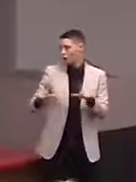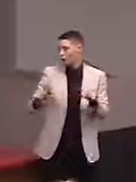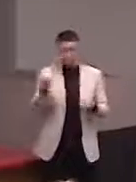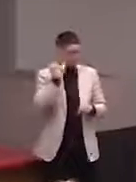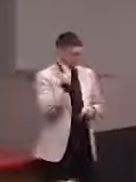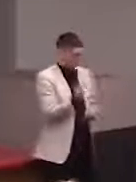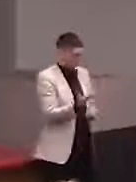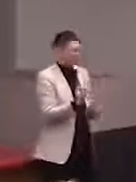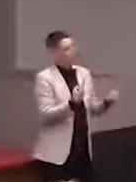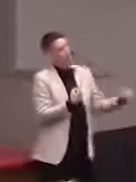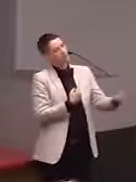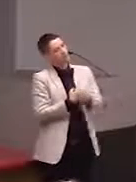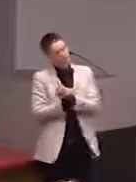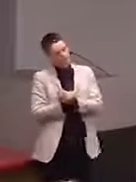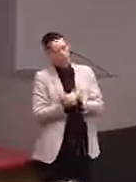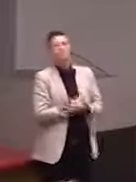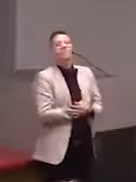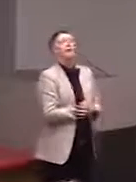feel free to come up here.